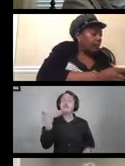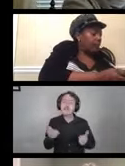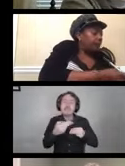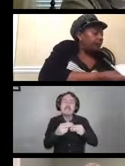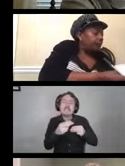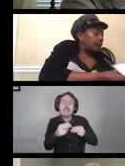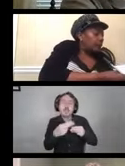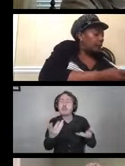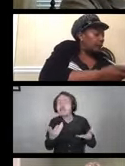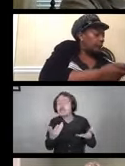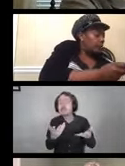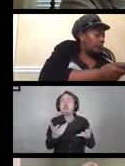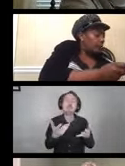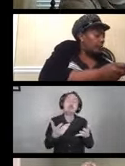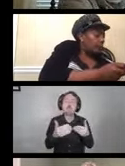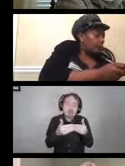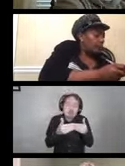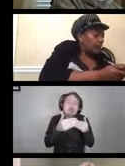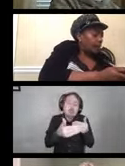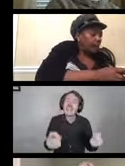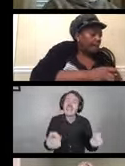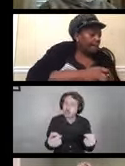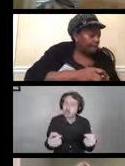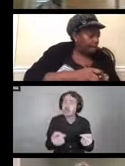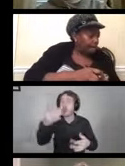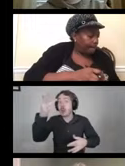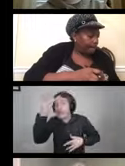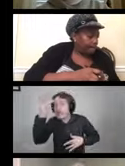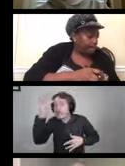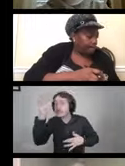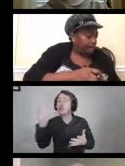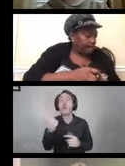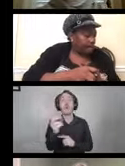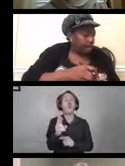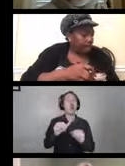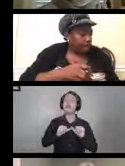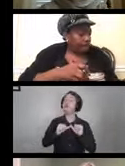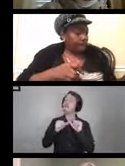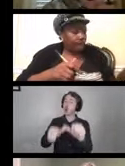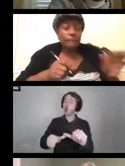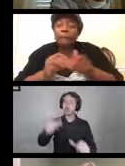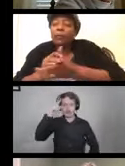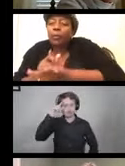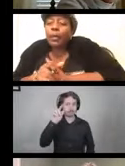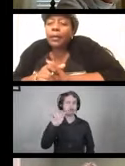It could be a short-term injury or illness or for a permanent condition.